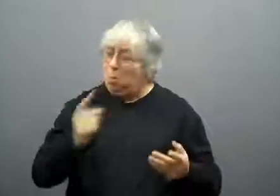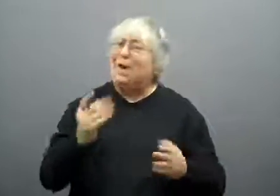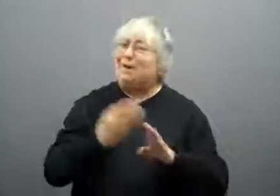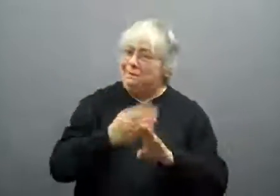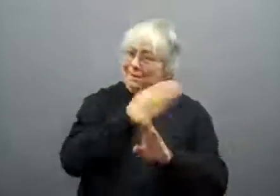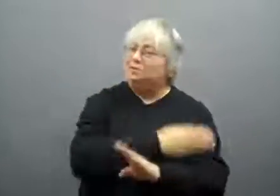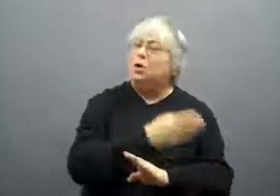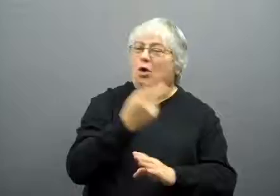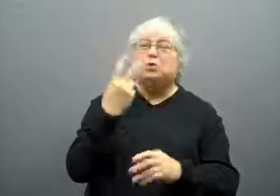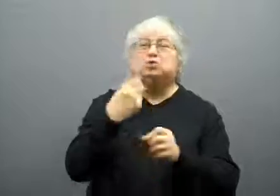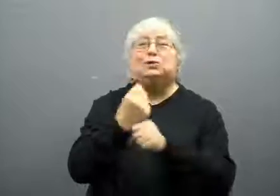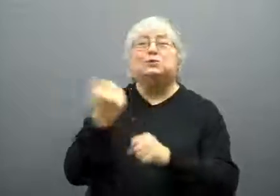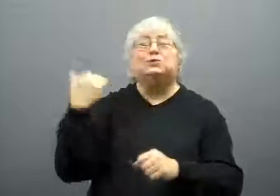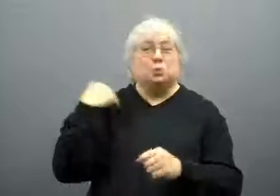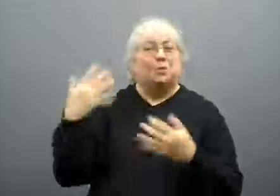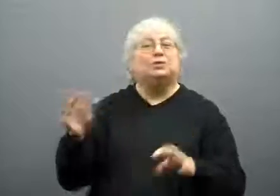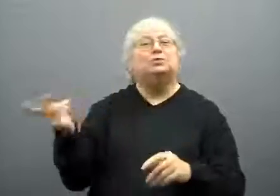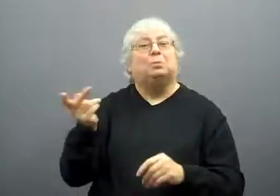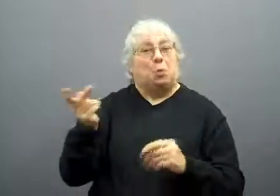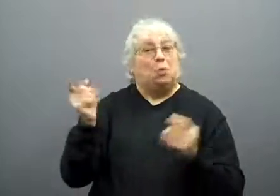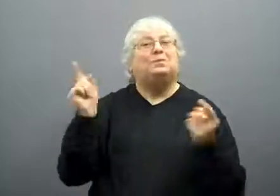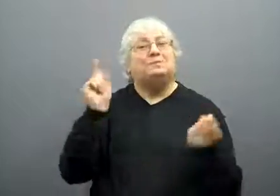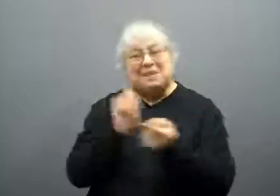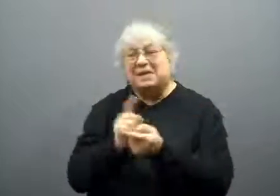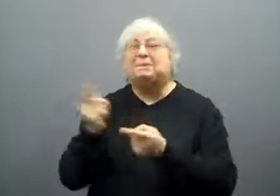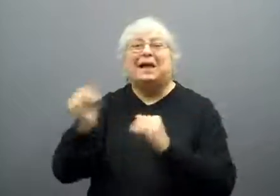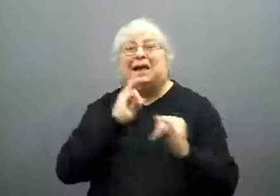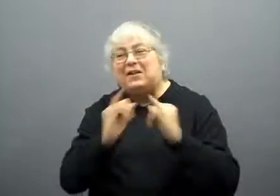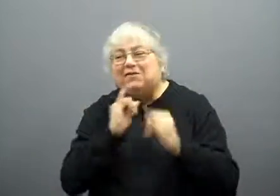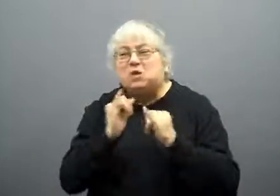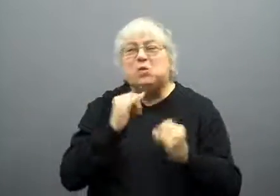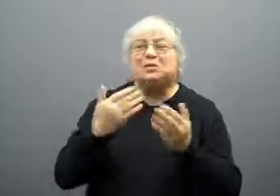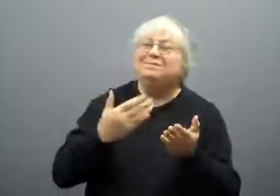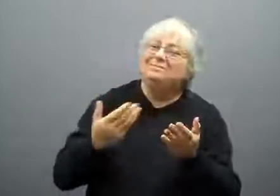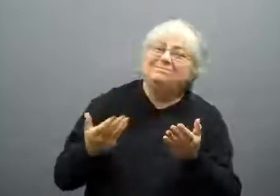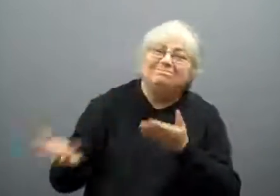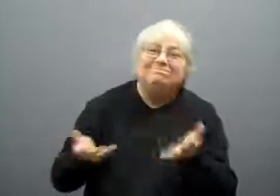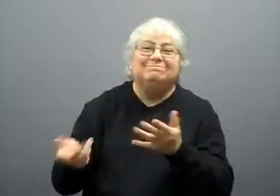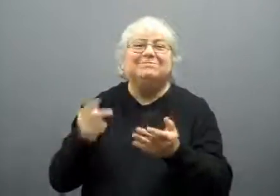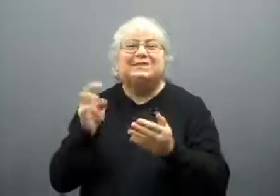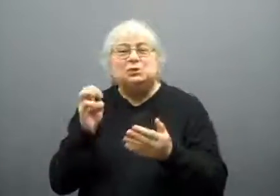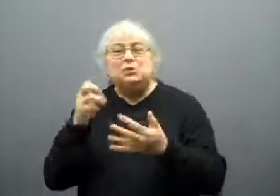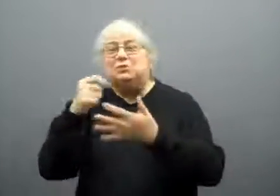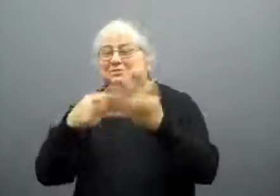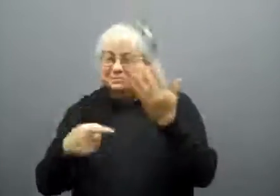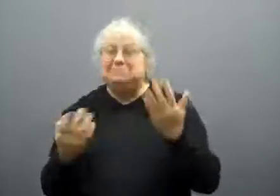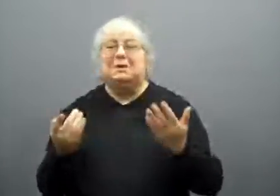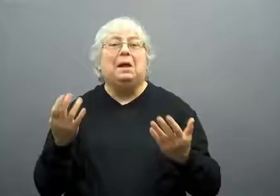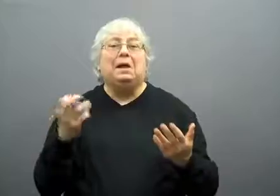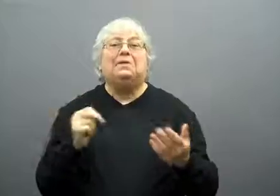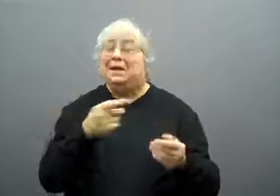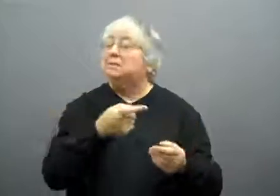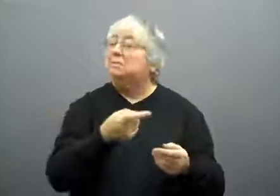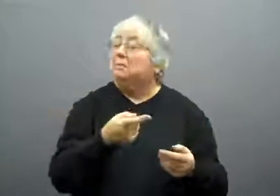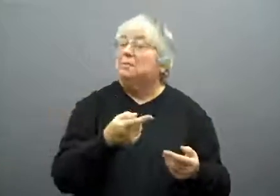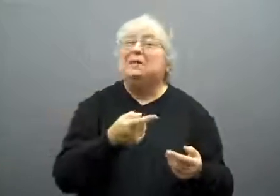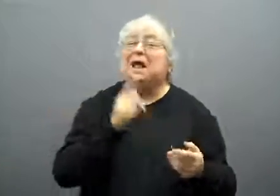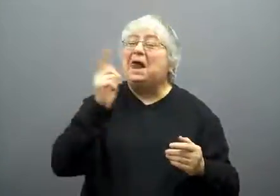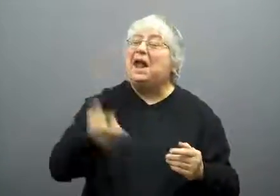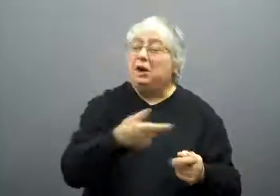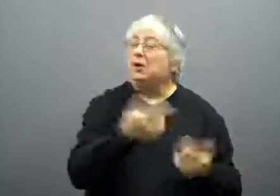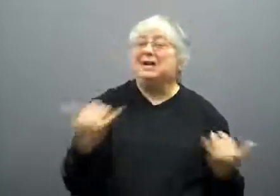They had met two years previously, and she had interviewed him.